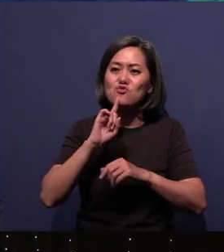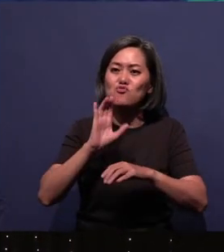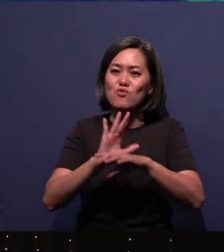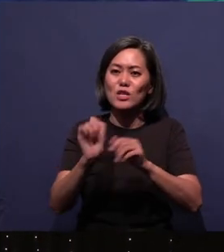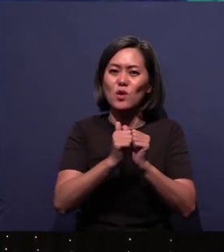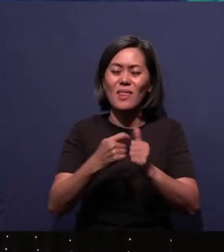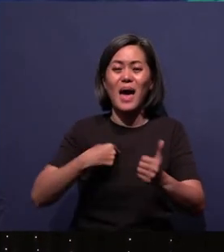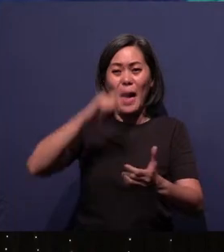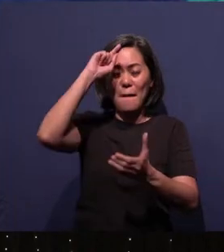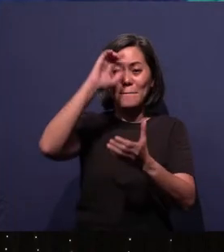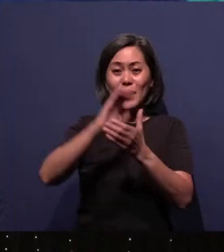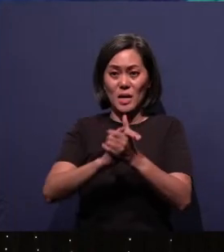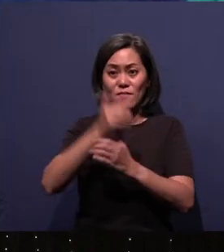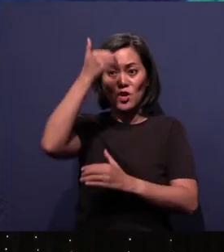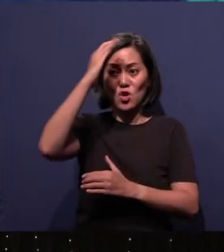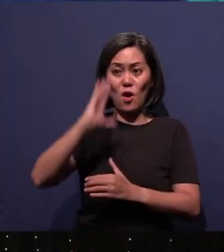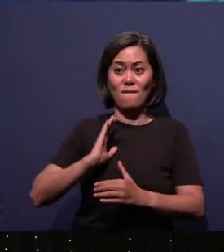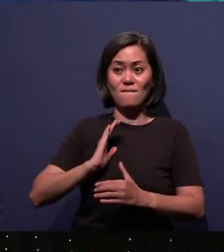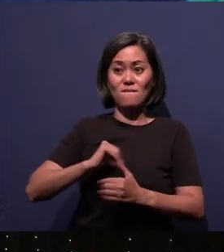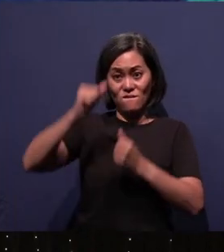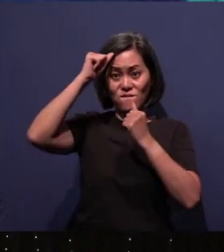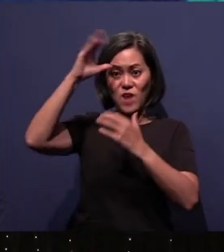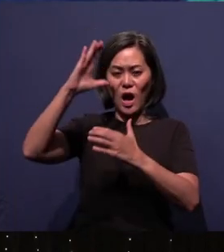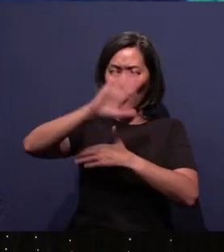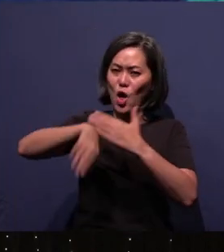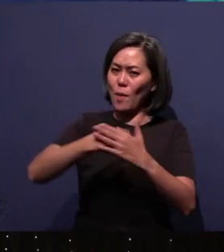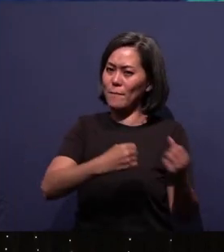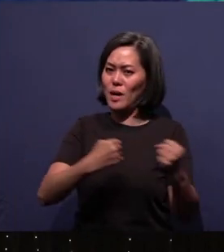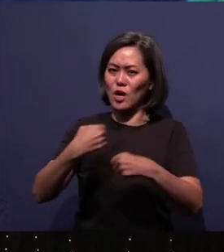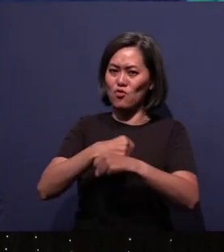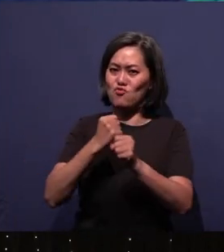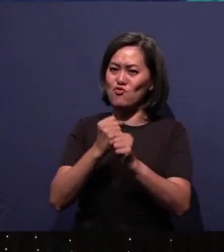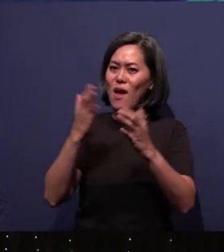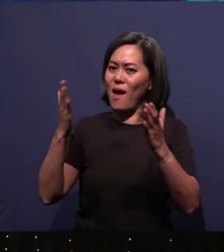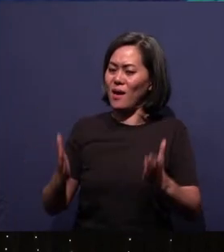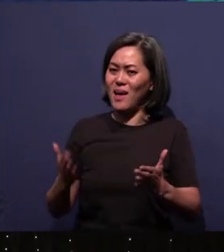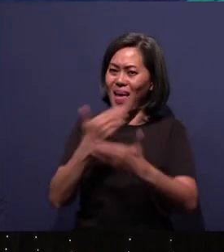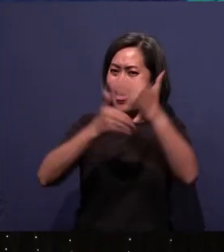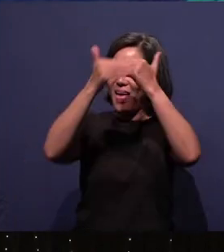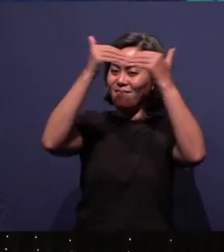I believe in God, the Father Almighty, Creator of heaven and earth;